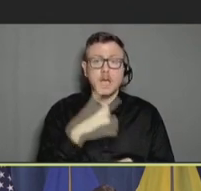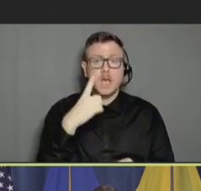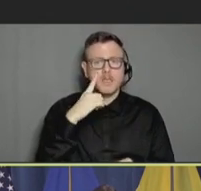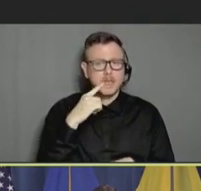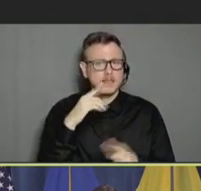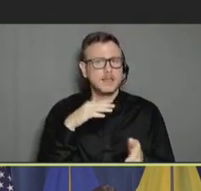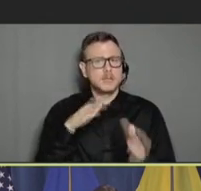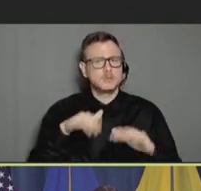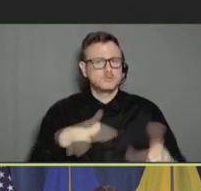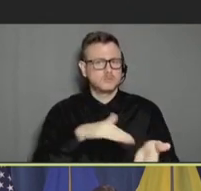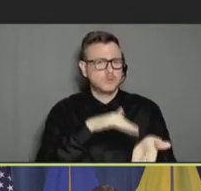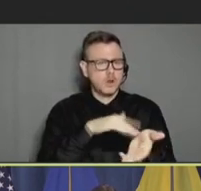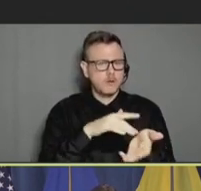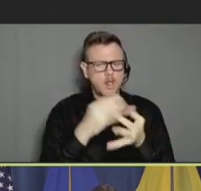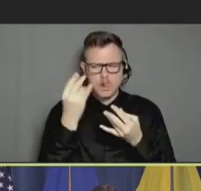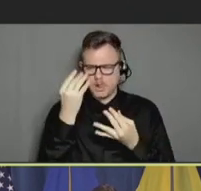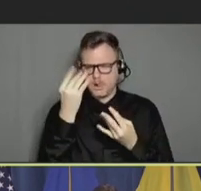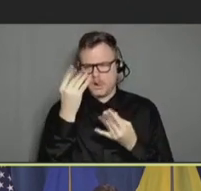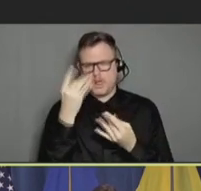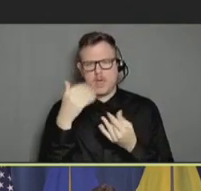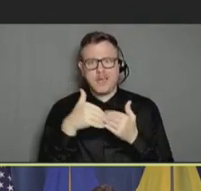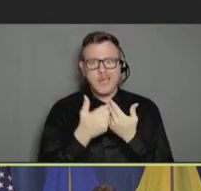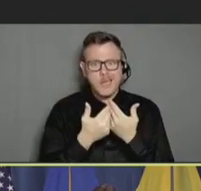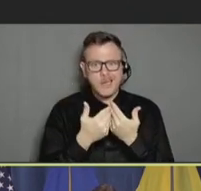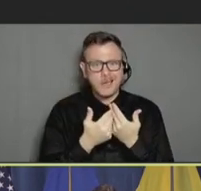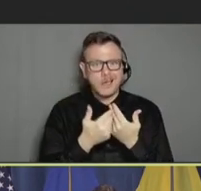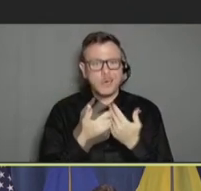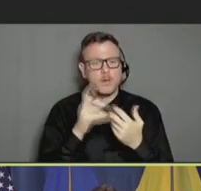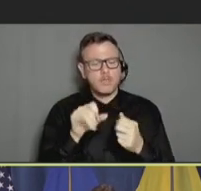been thinking about this for a long time. How much of that is fatigue? How much of that